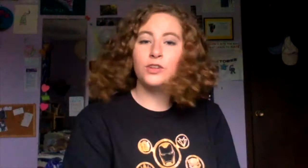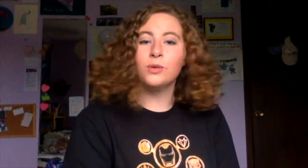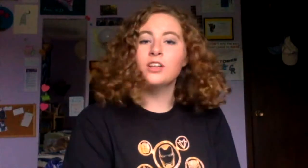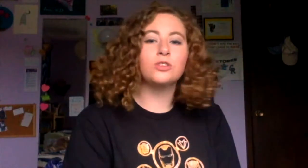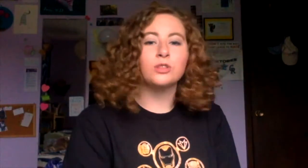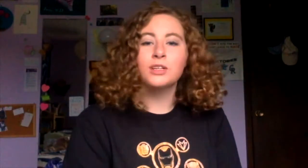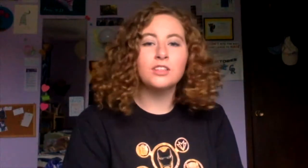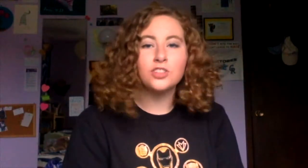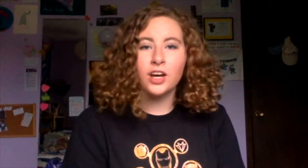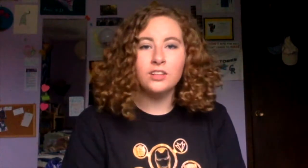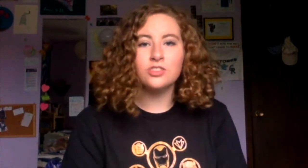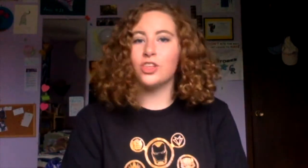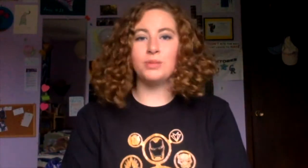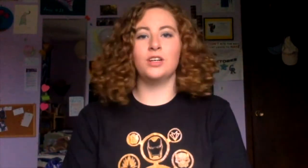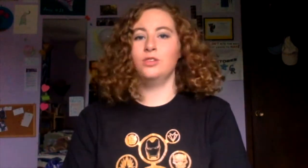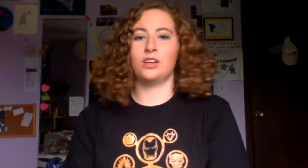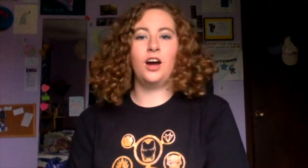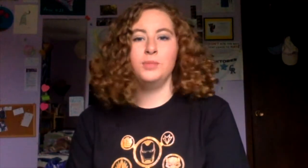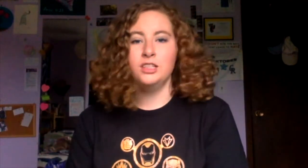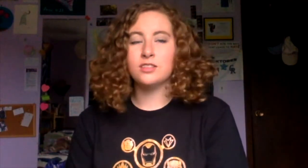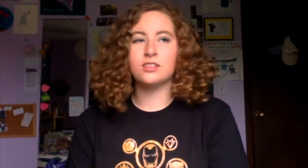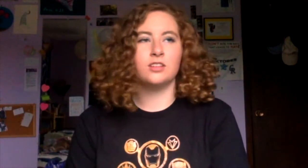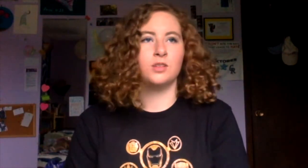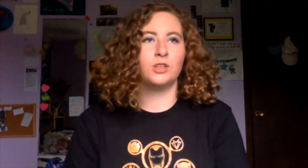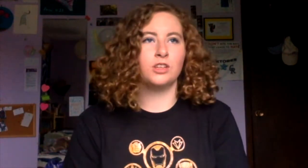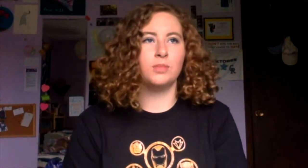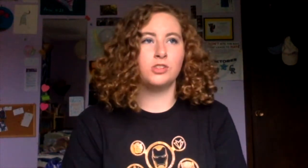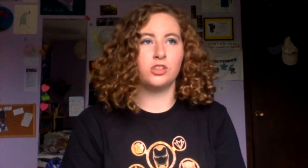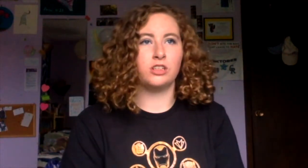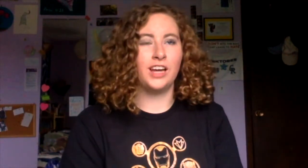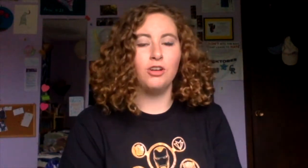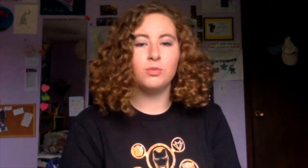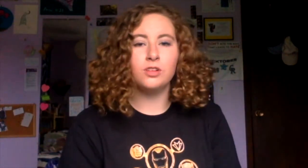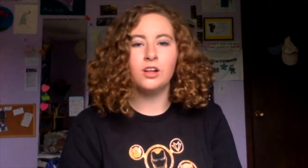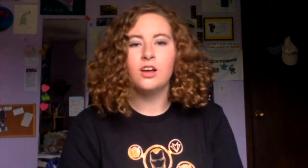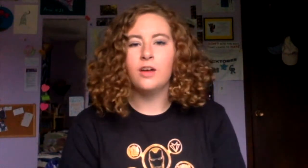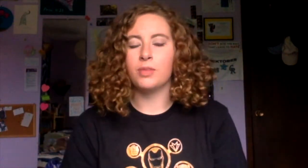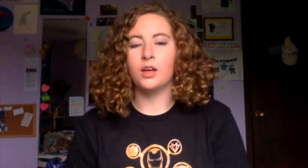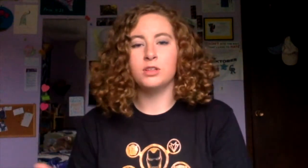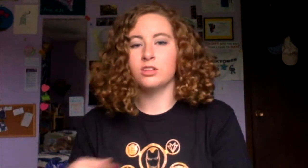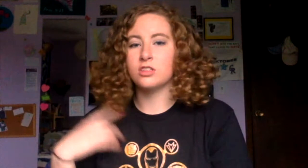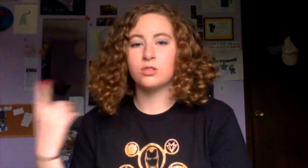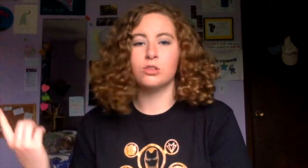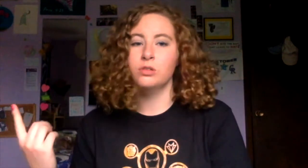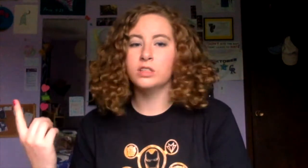If you want to join me in this challenge let me know in the comments we can keep each other accountable.